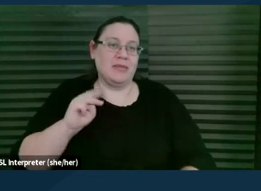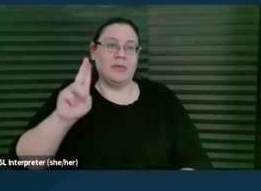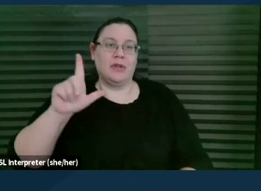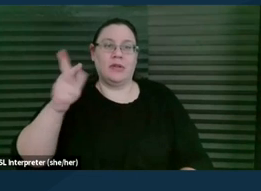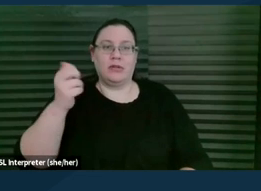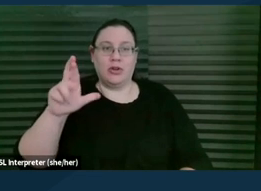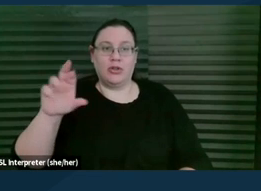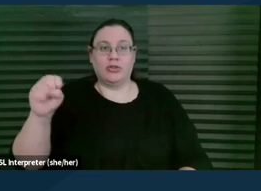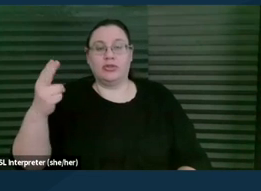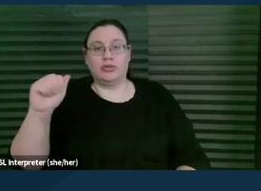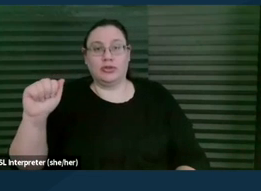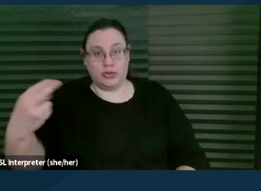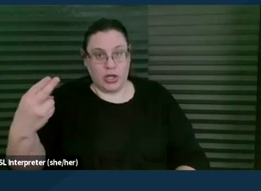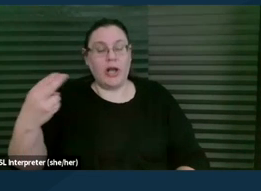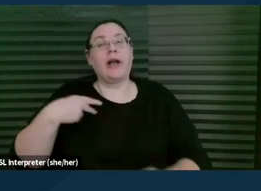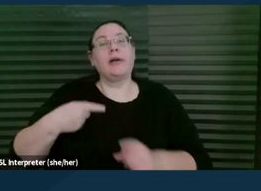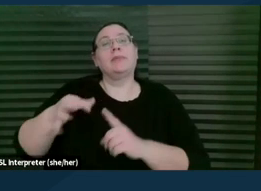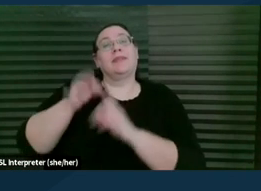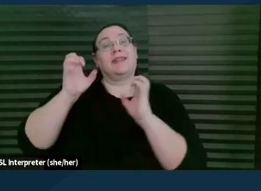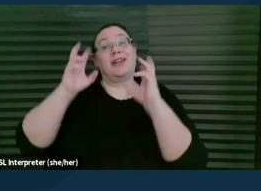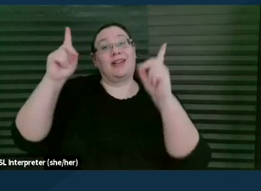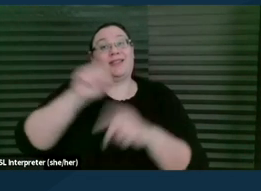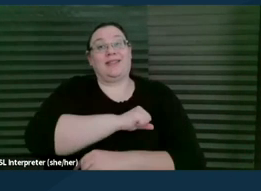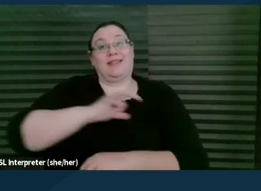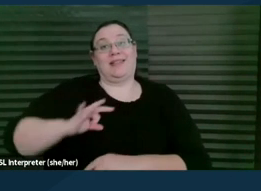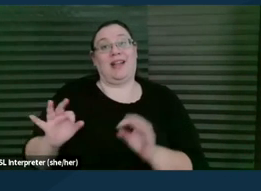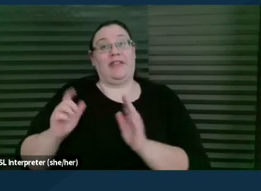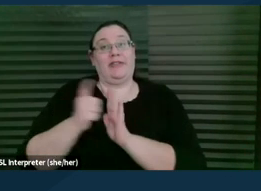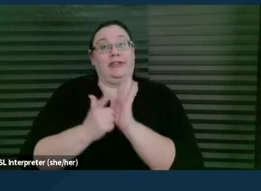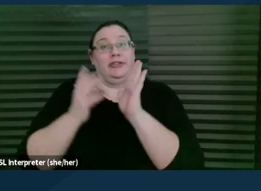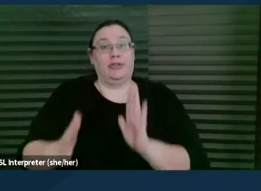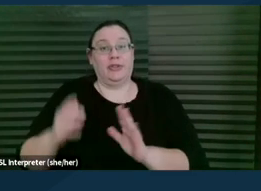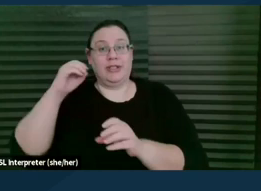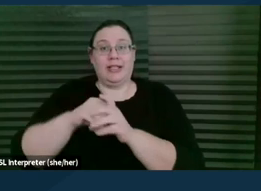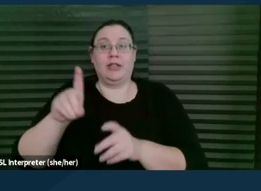I am the Special Education Staff Attorney at DREDF, which stands for